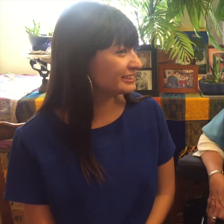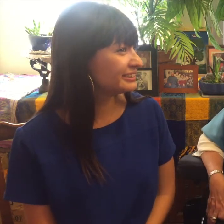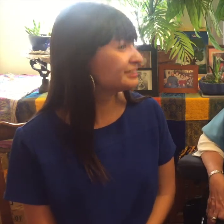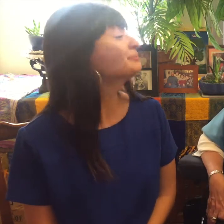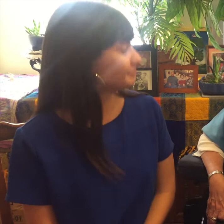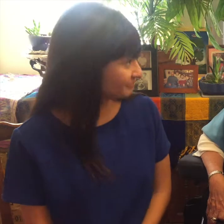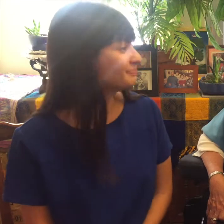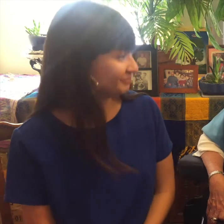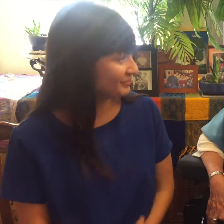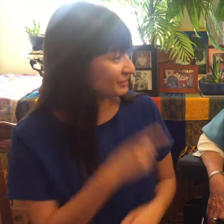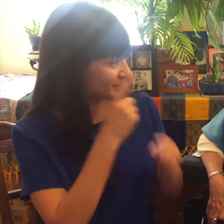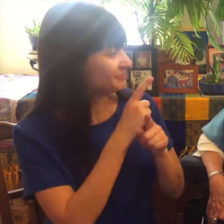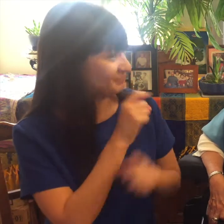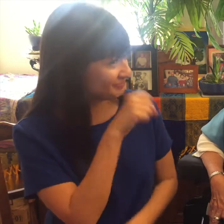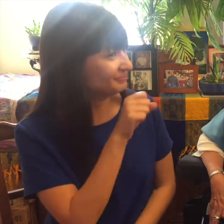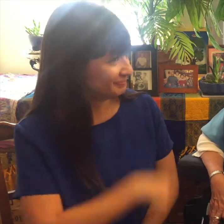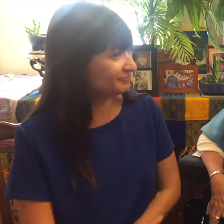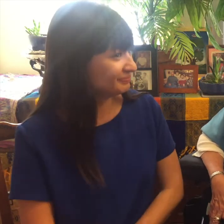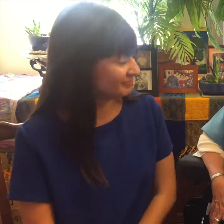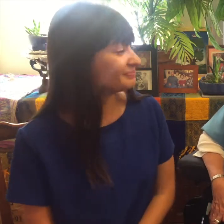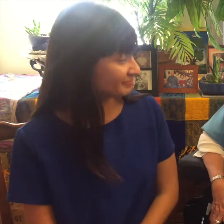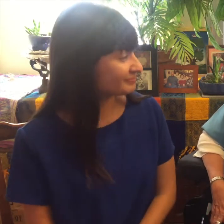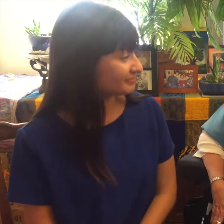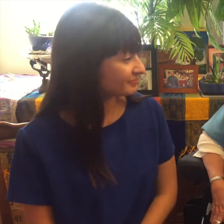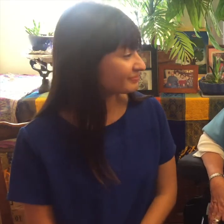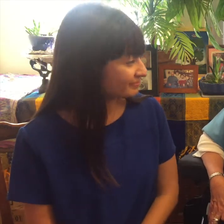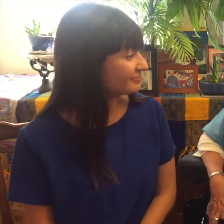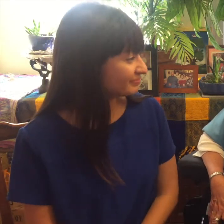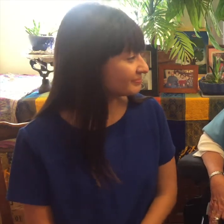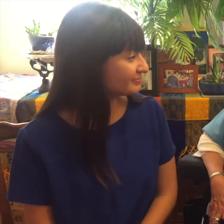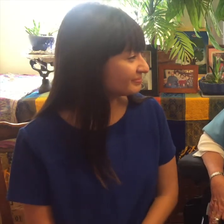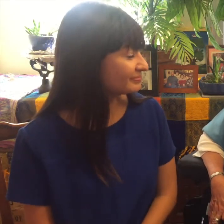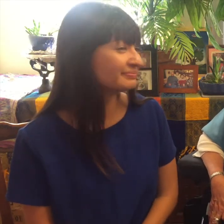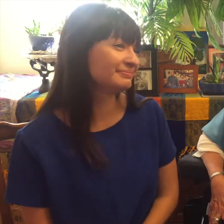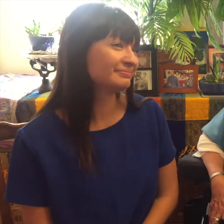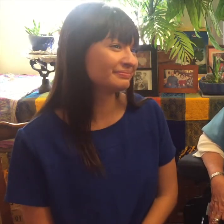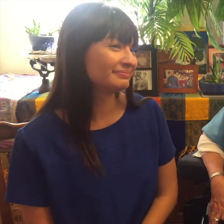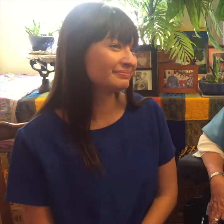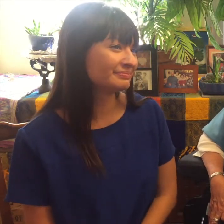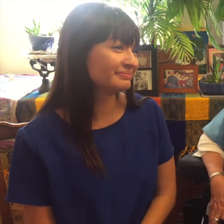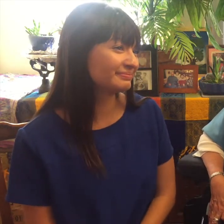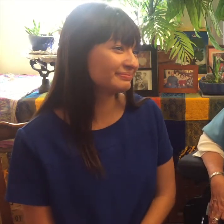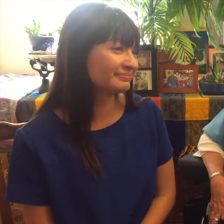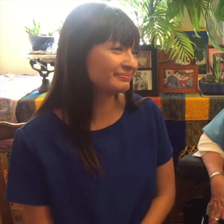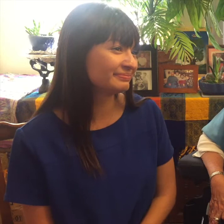they're doing right? Leah: Yes exactly. Judy: So for many people Deafness